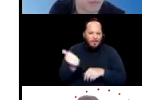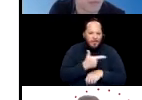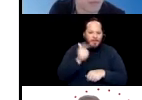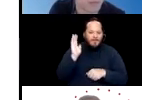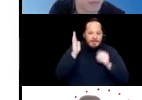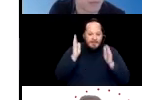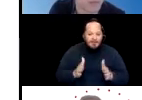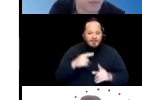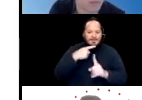Next.